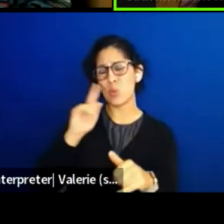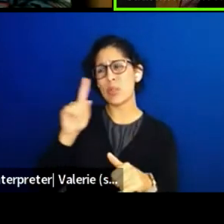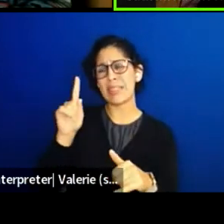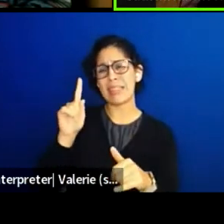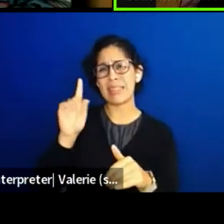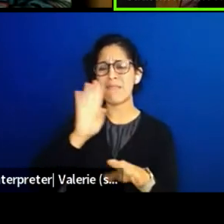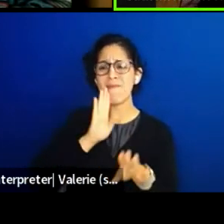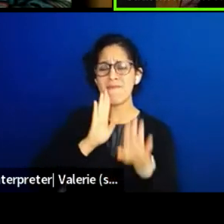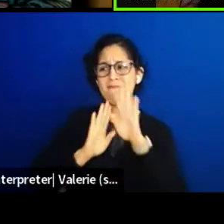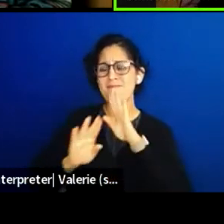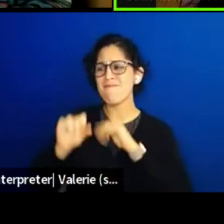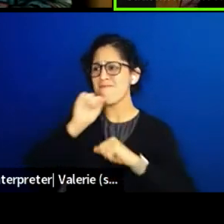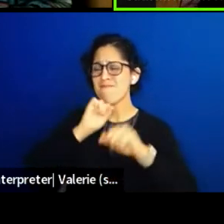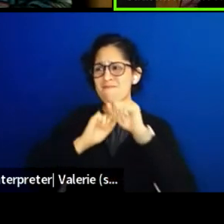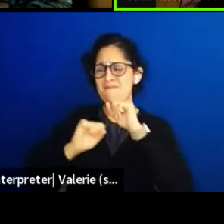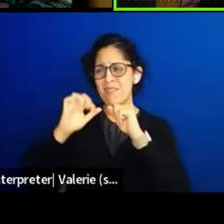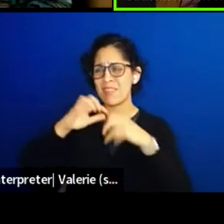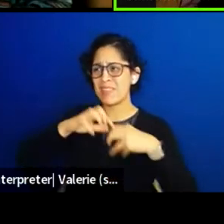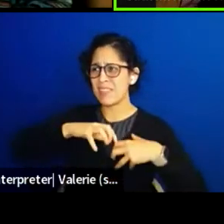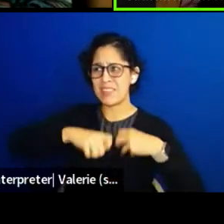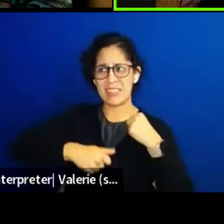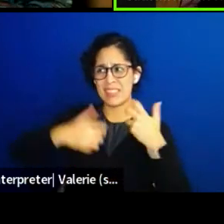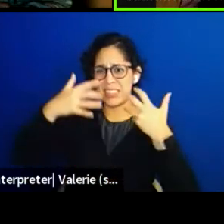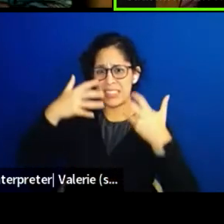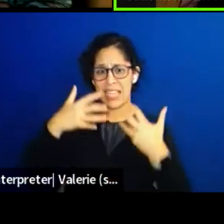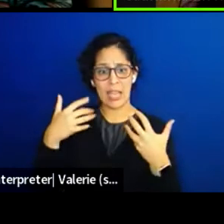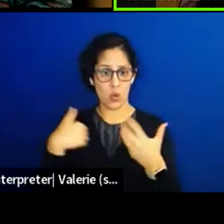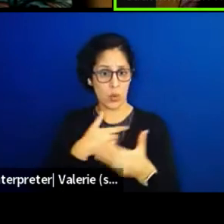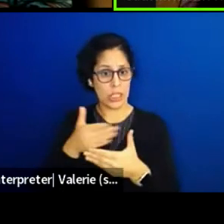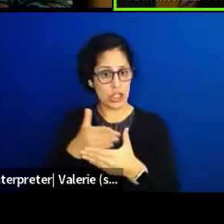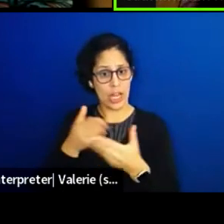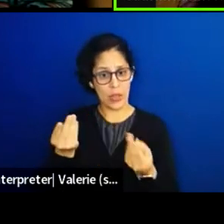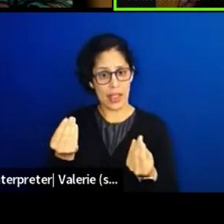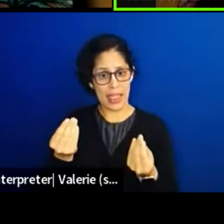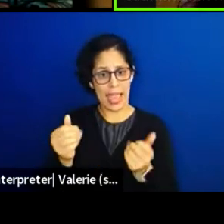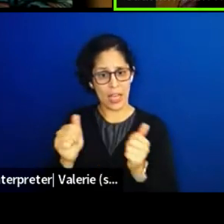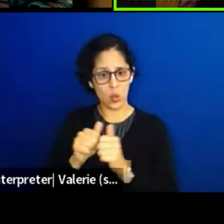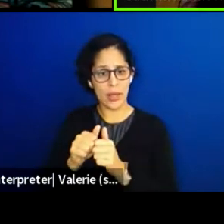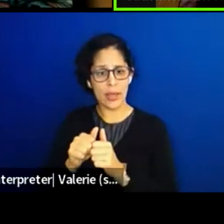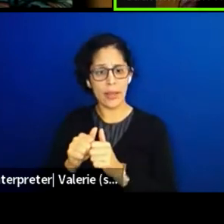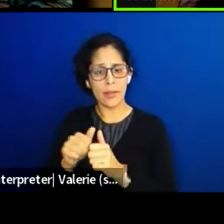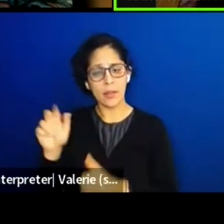Our land we share with Catkin People and they are most effect too.